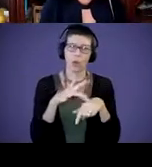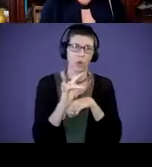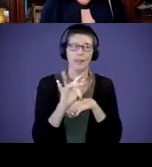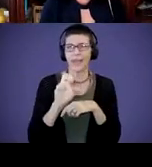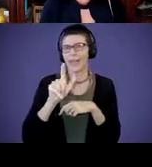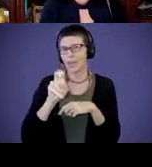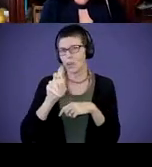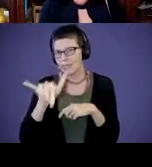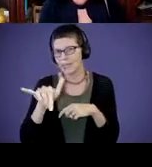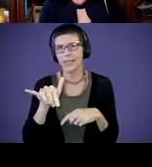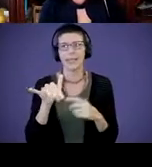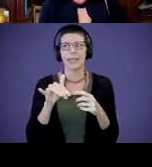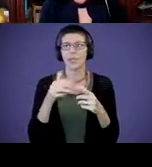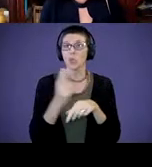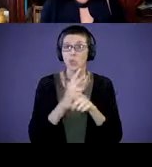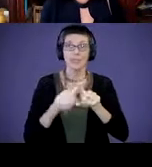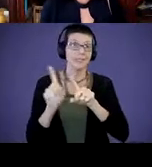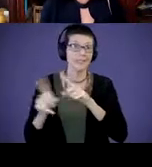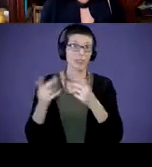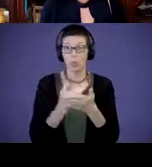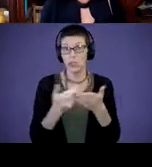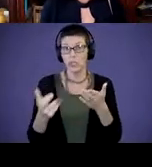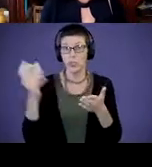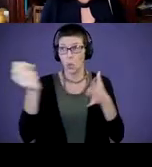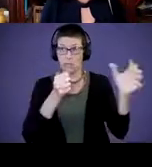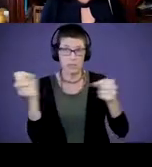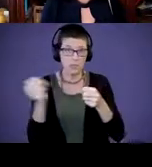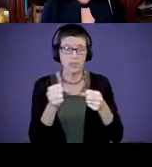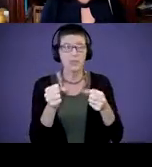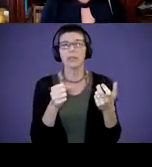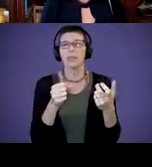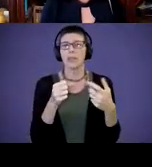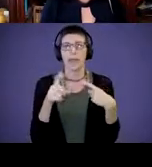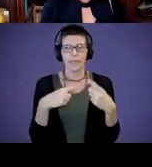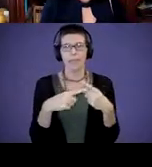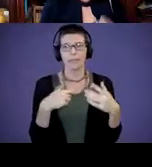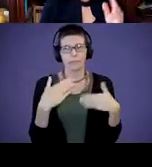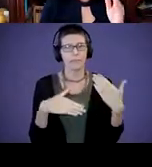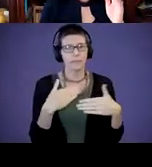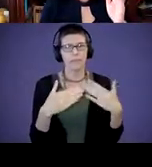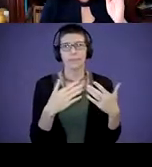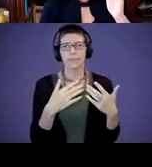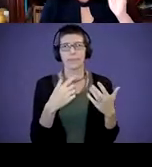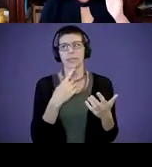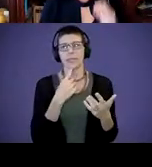pulling different resources out that are available and going through and saying, “Which of these do